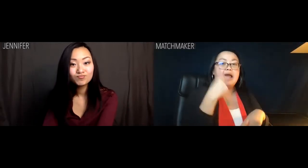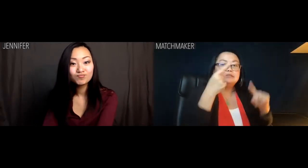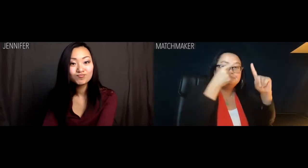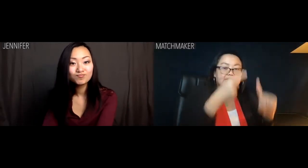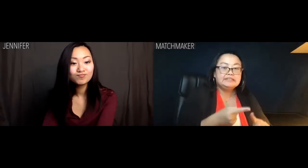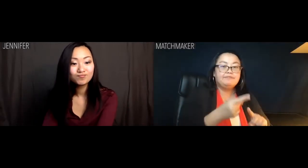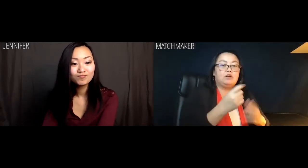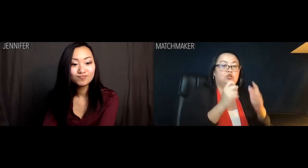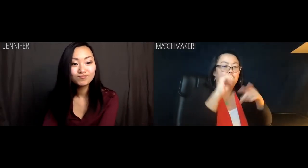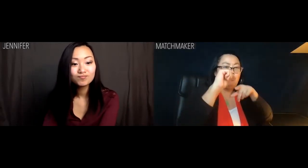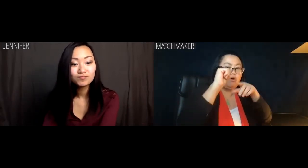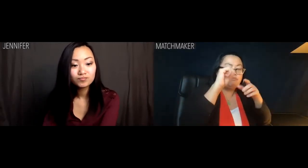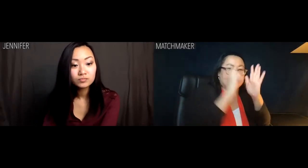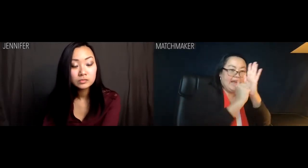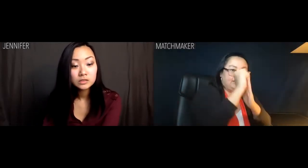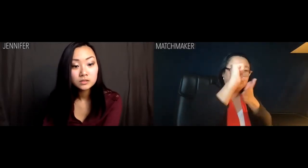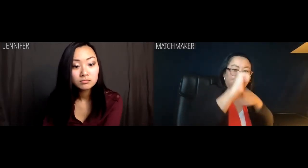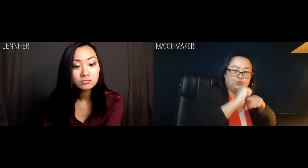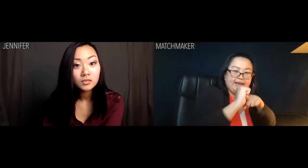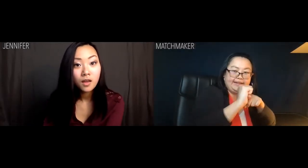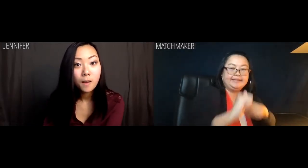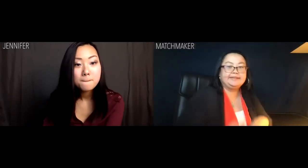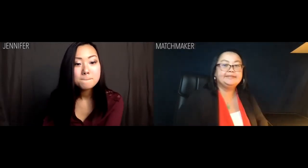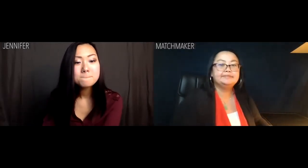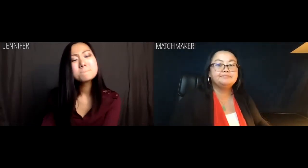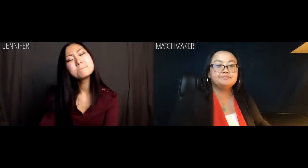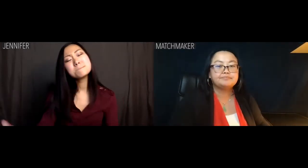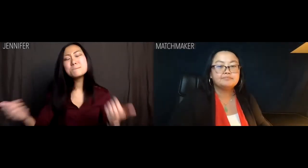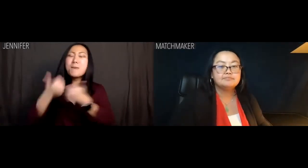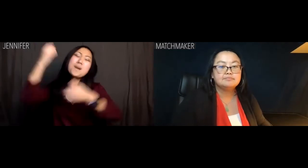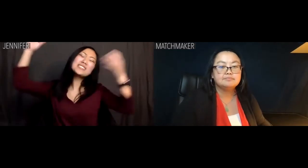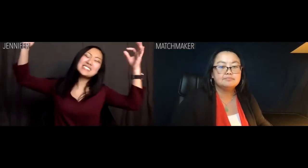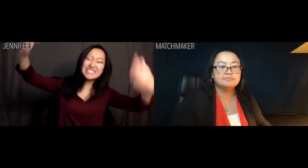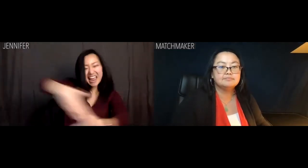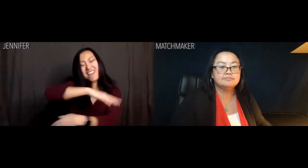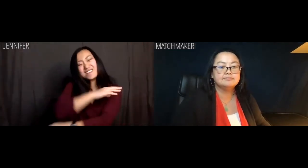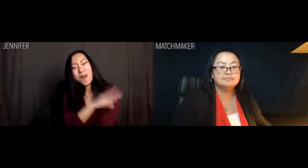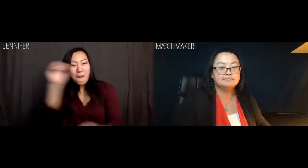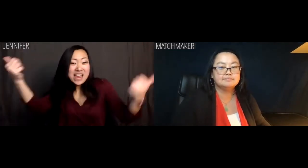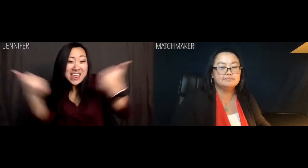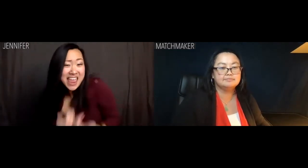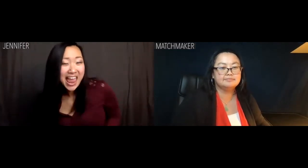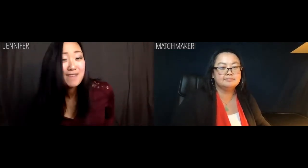particularly your oncology training. Jennifer: Mos def, son, no game.